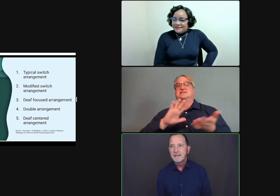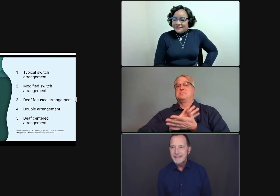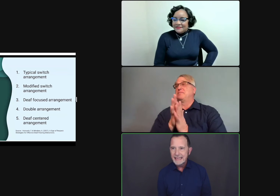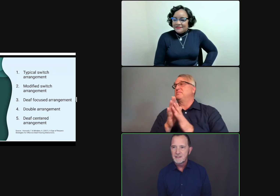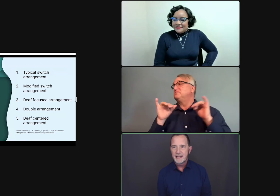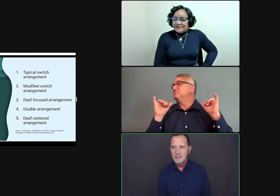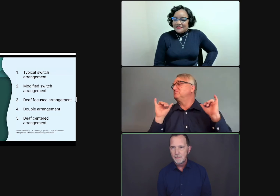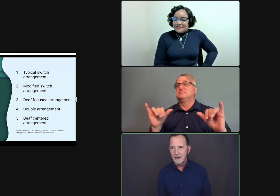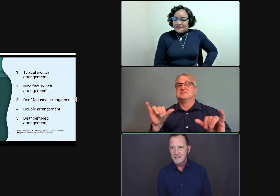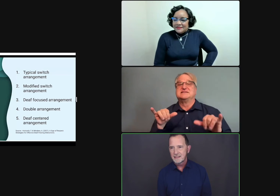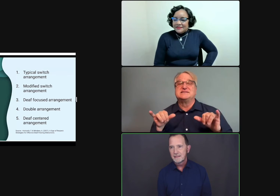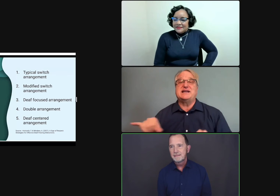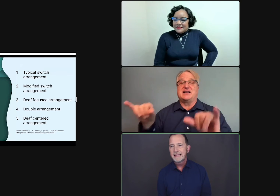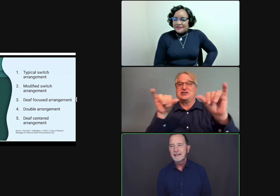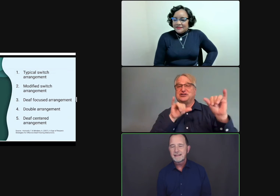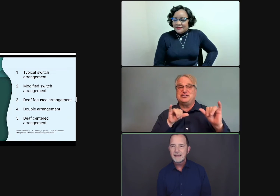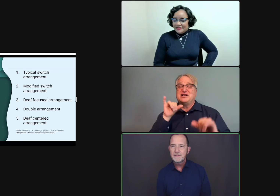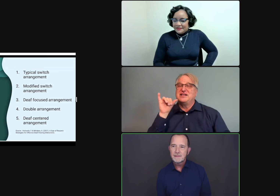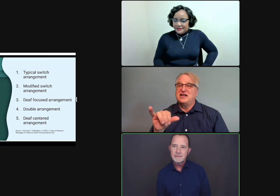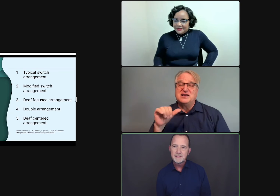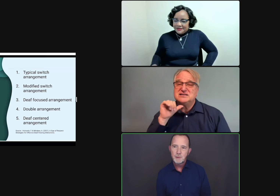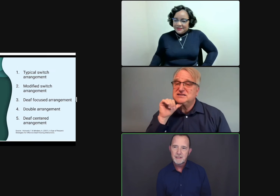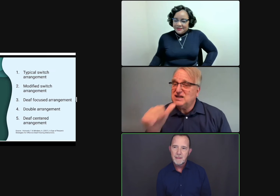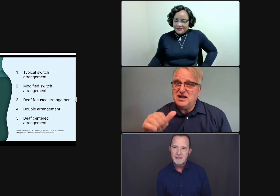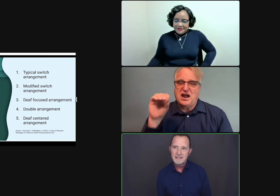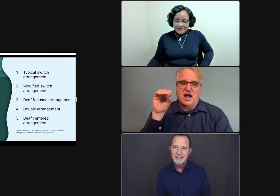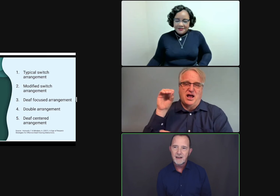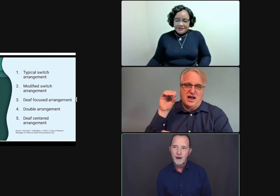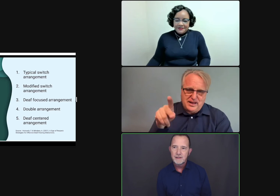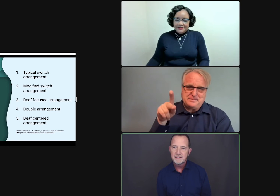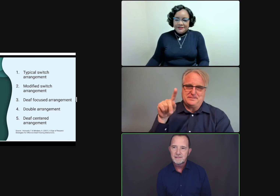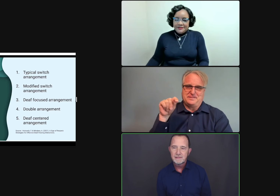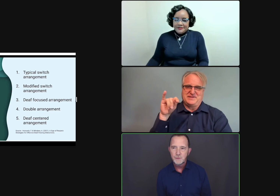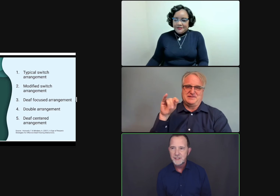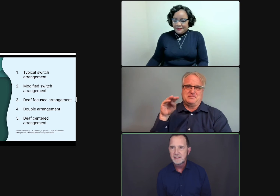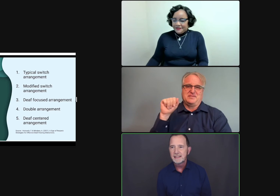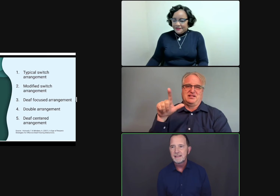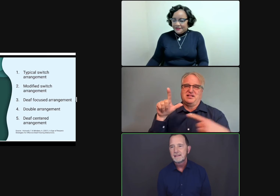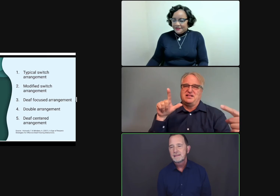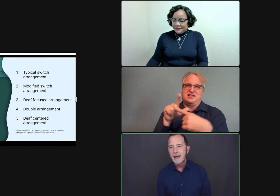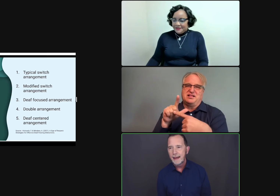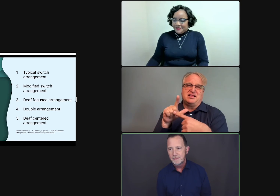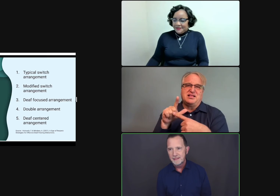to think outside the box. Think of interpreting models that aren't rigidly timed